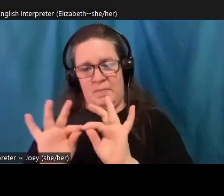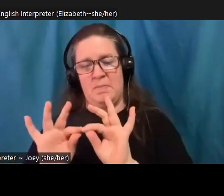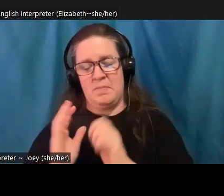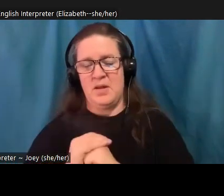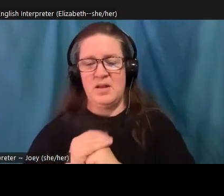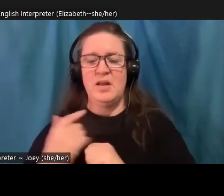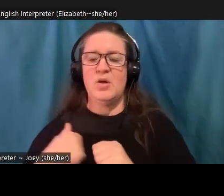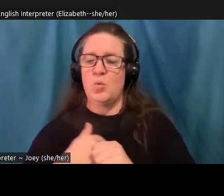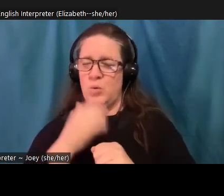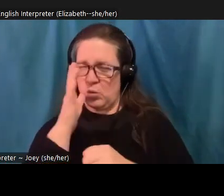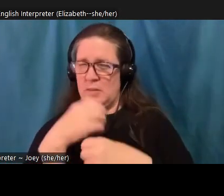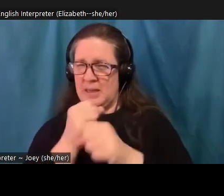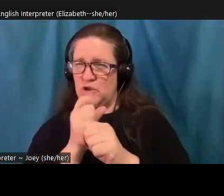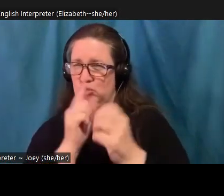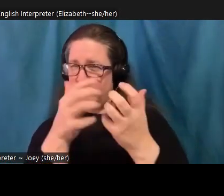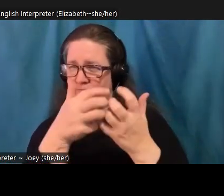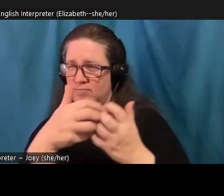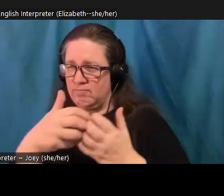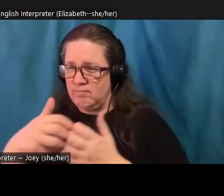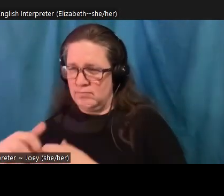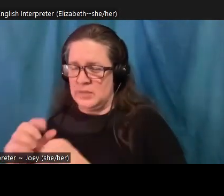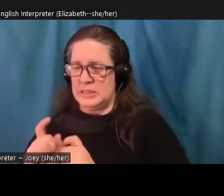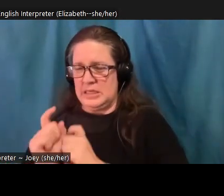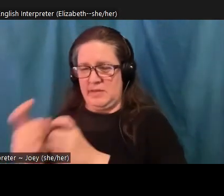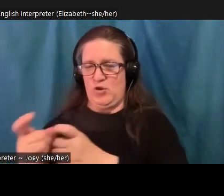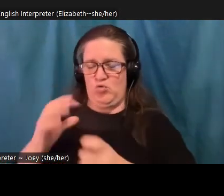together to get to those credits. In addition, if you are